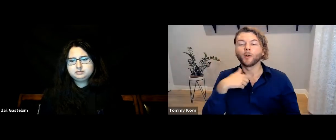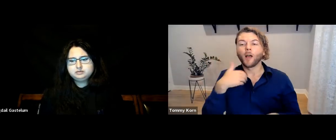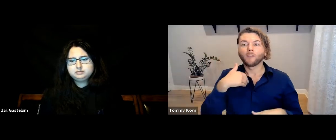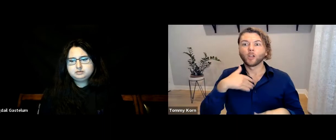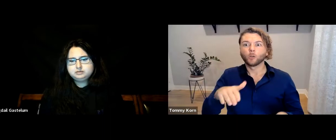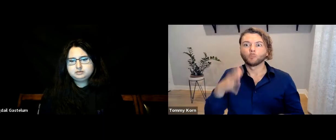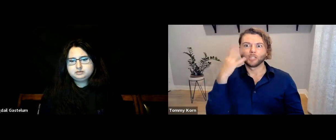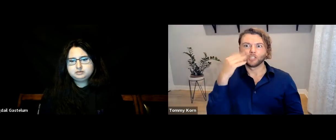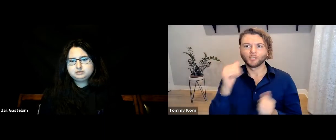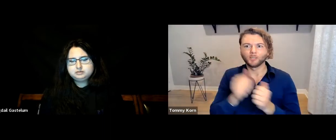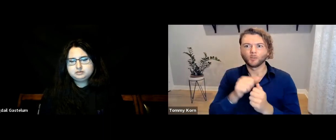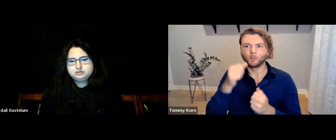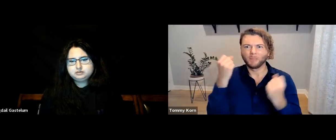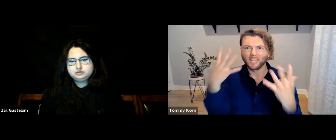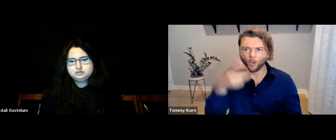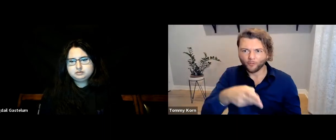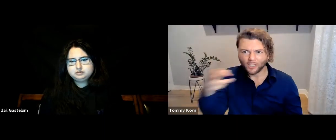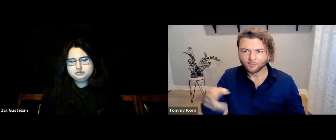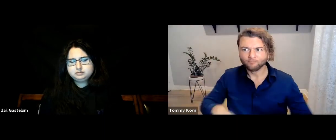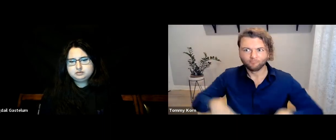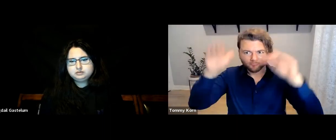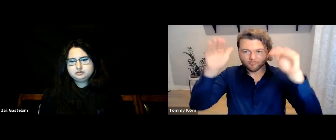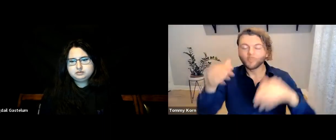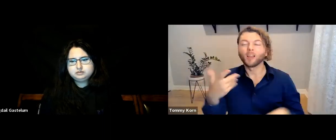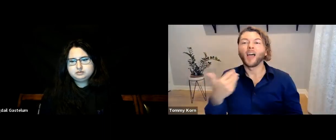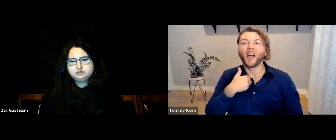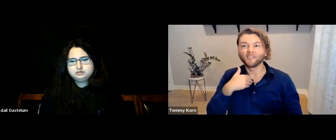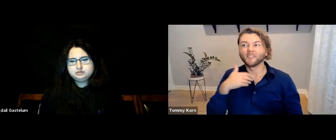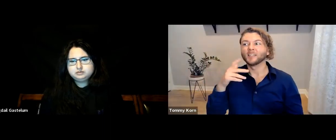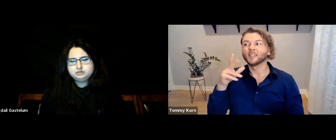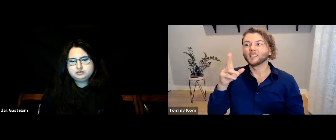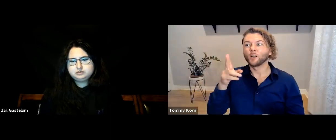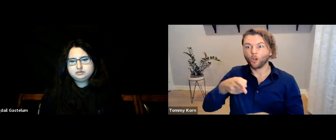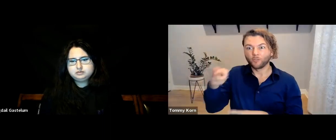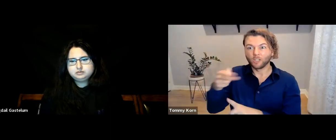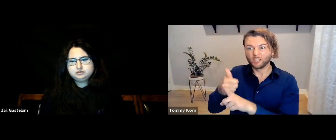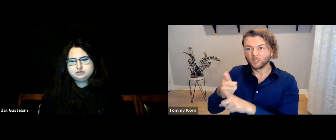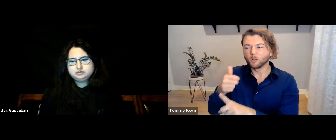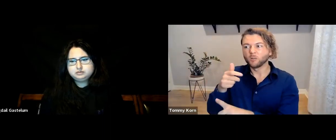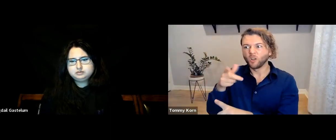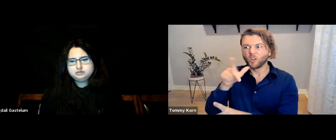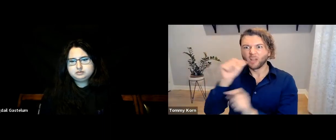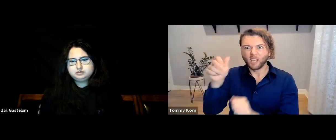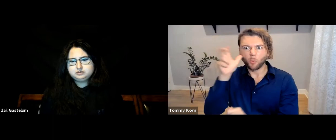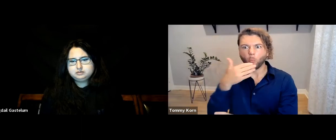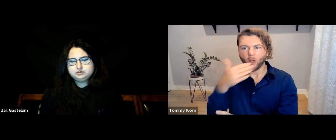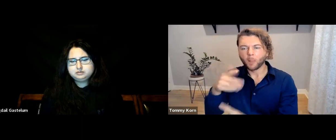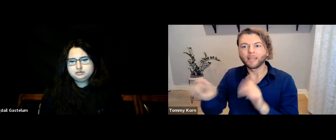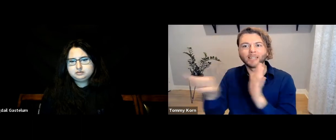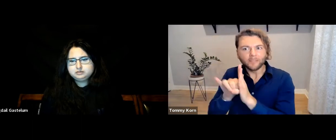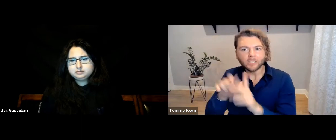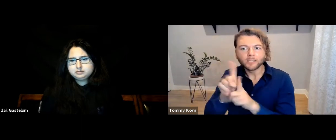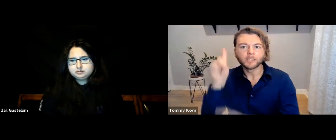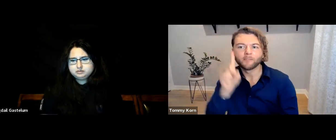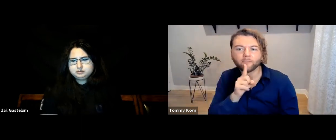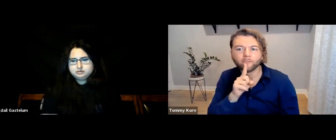Growing up, I knew many HoH people, so I can answer from that experience. Some of my HoH friends can hear well but identify as Deaf.